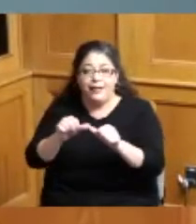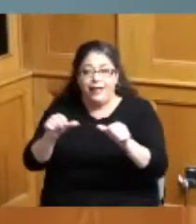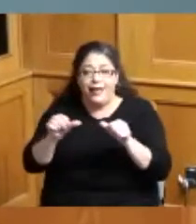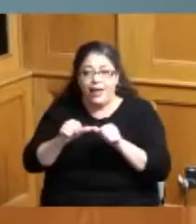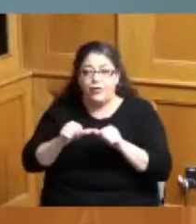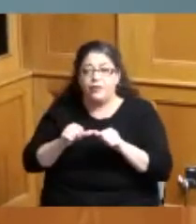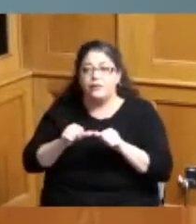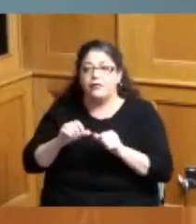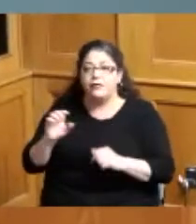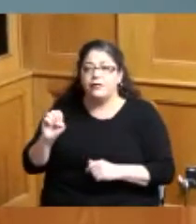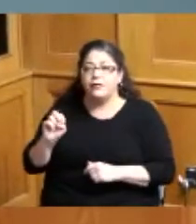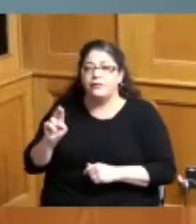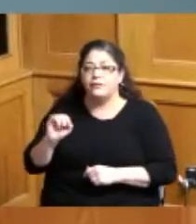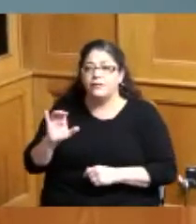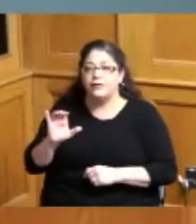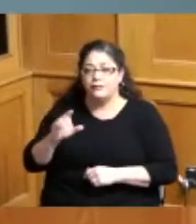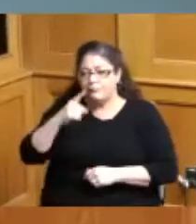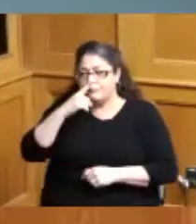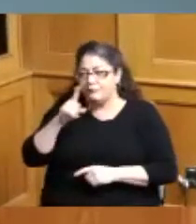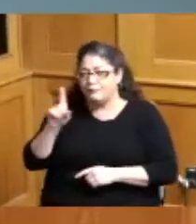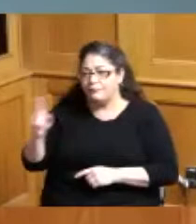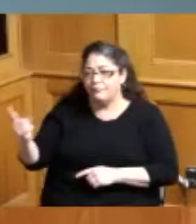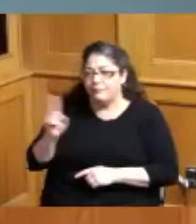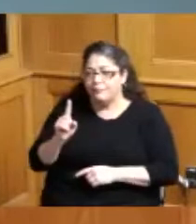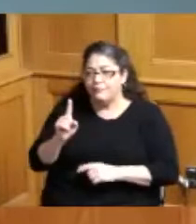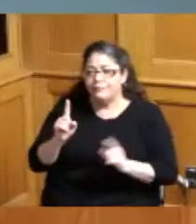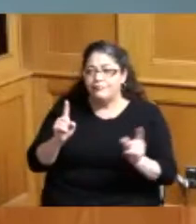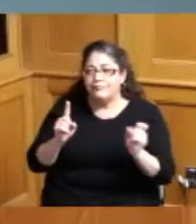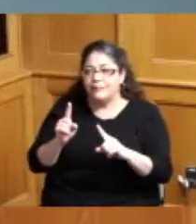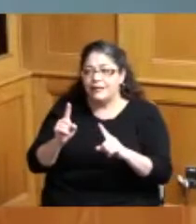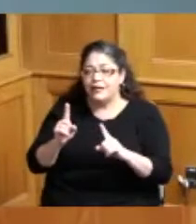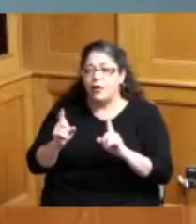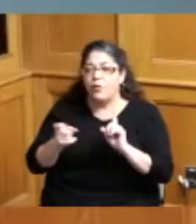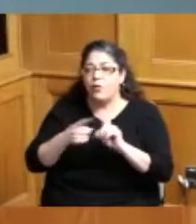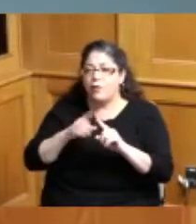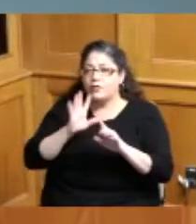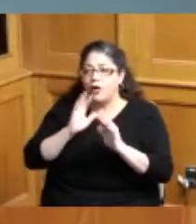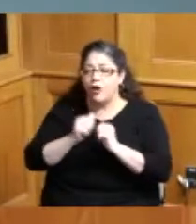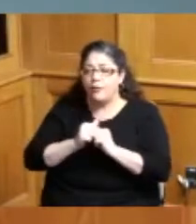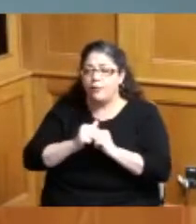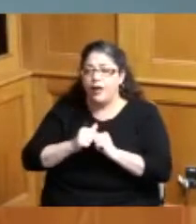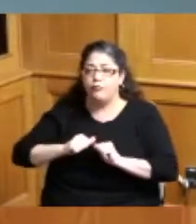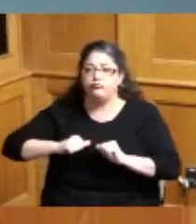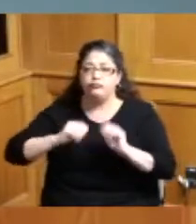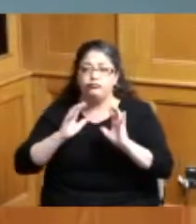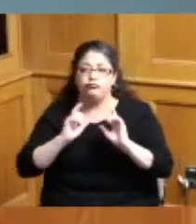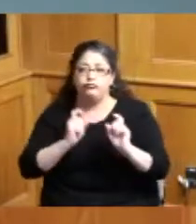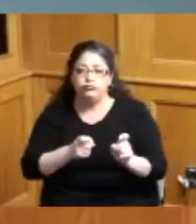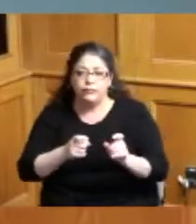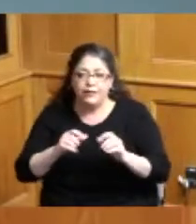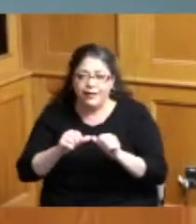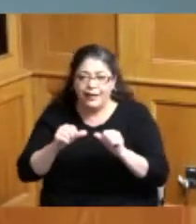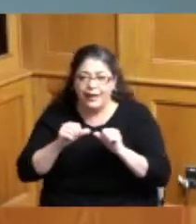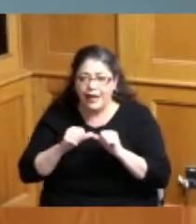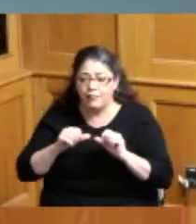Eric I can can I ask you as we talk about vacation vacating that area is it possible to put in the